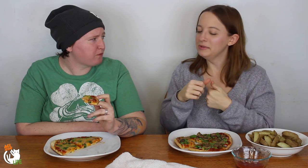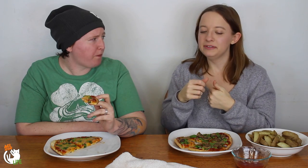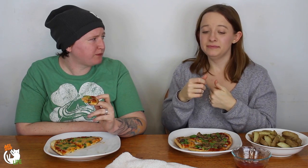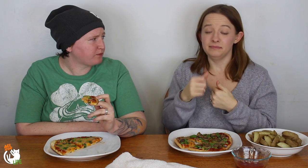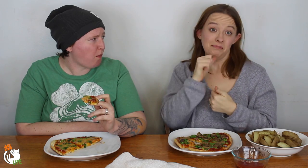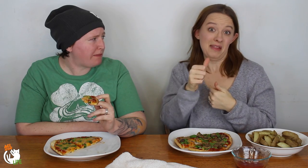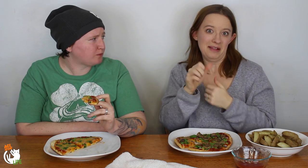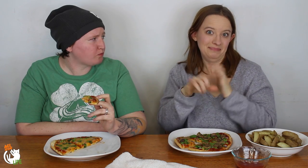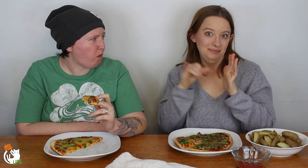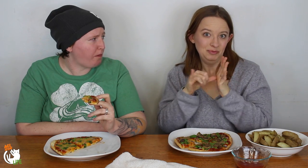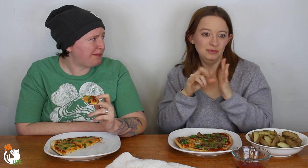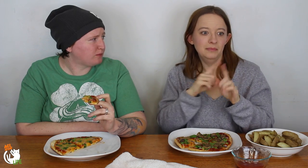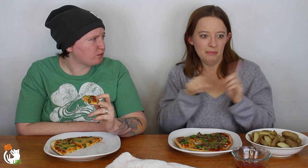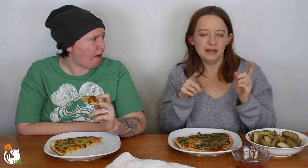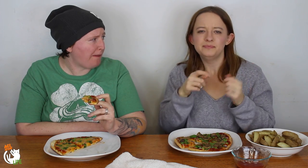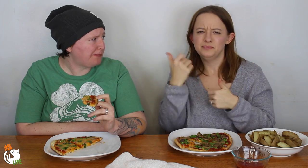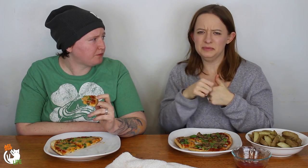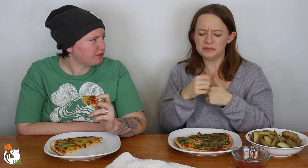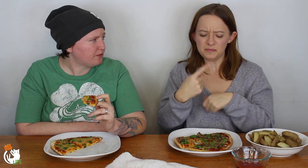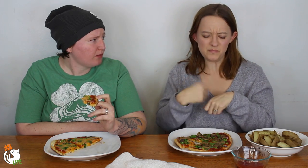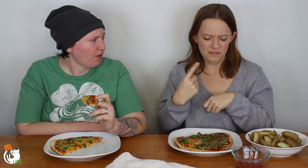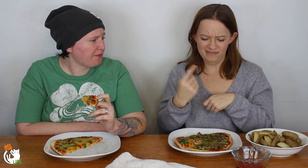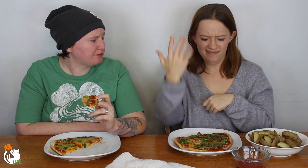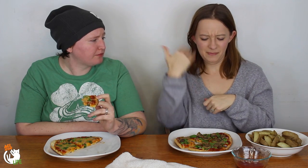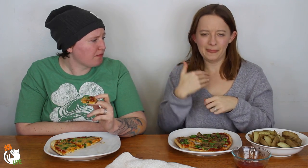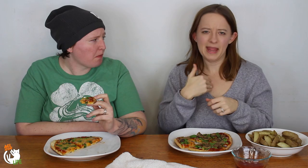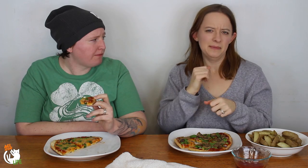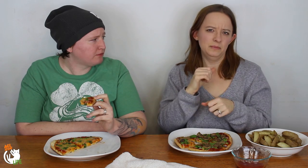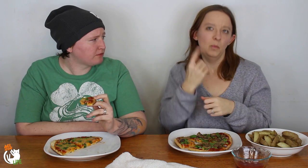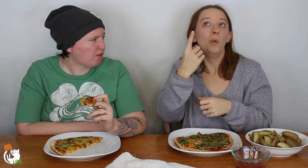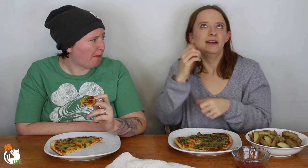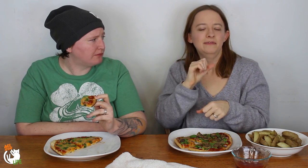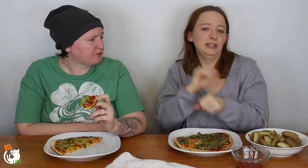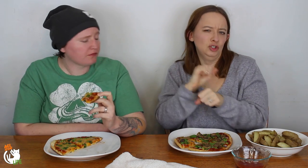You know, I remember maybe not on Youtube but I remember one time